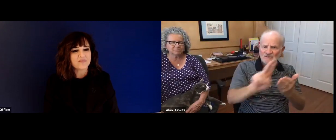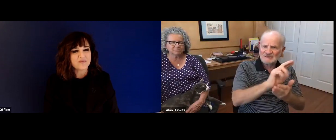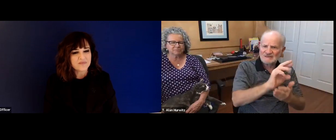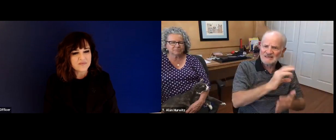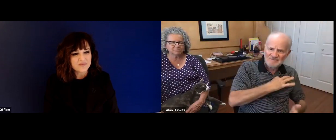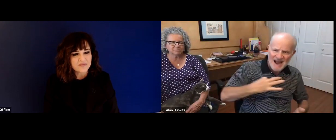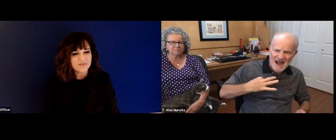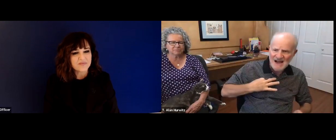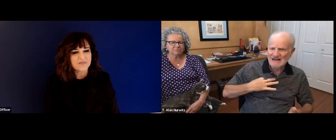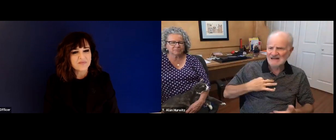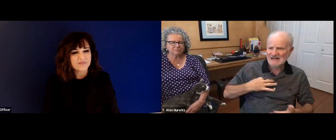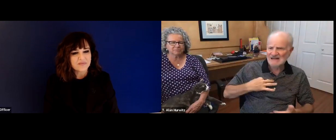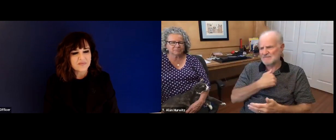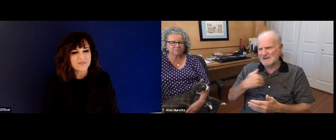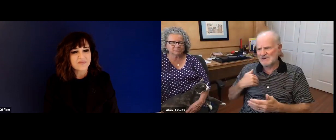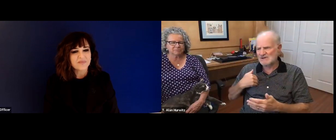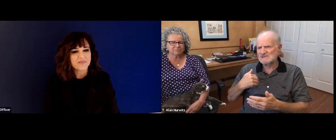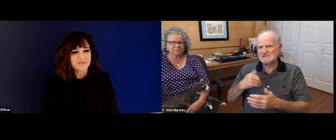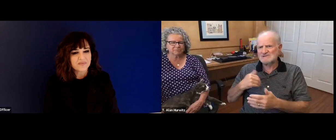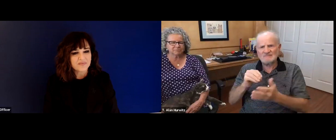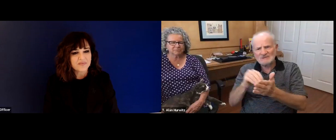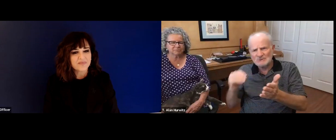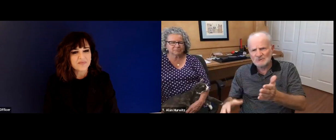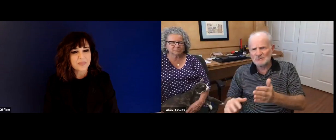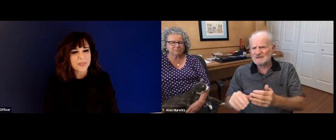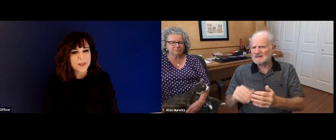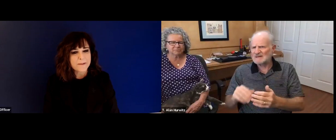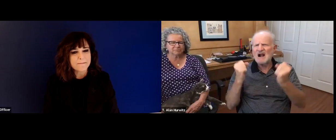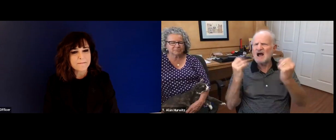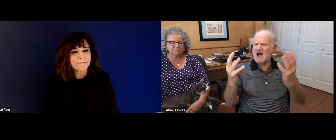parents and families of deaf children, those involved in